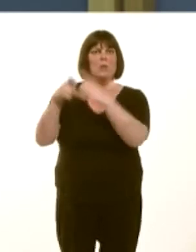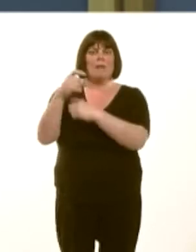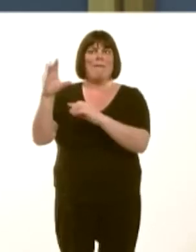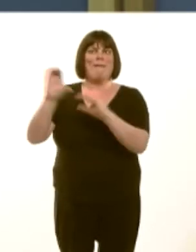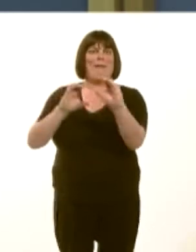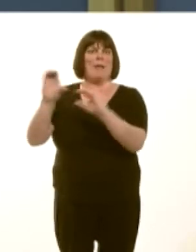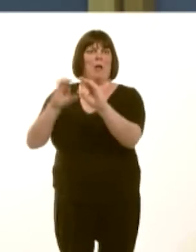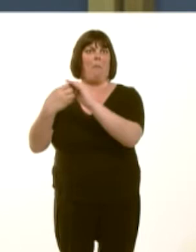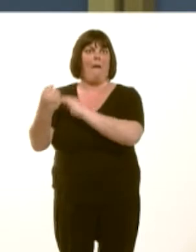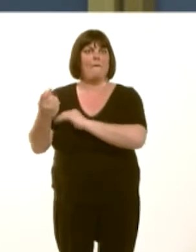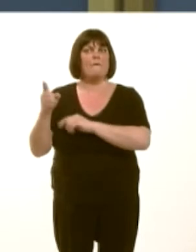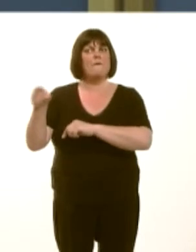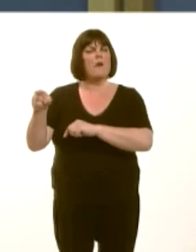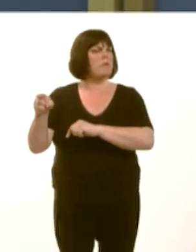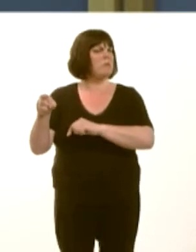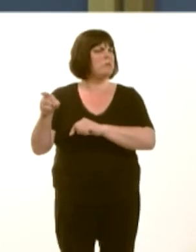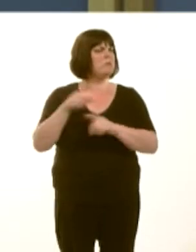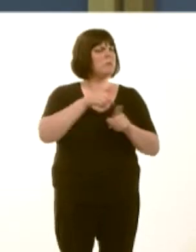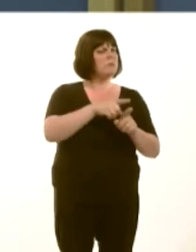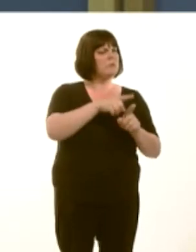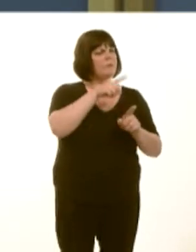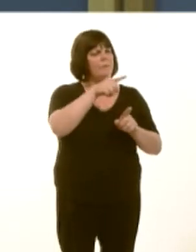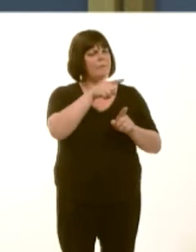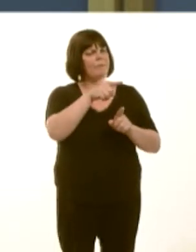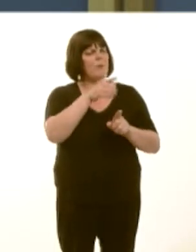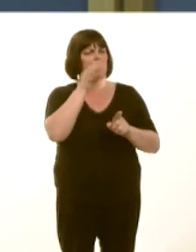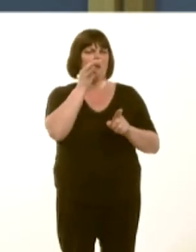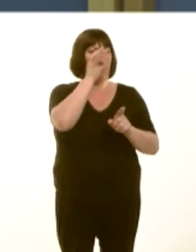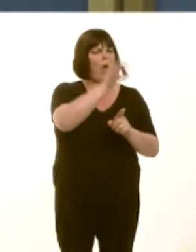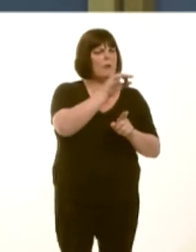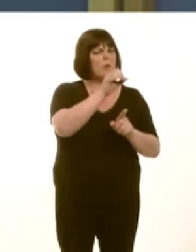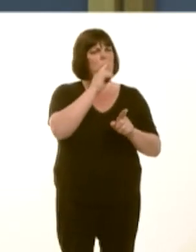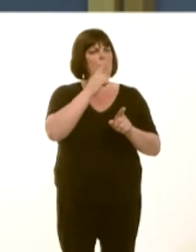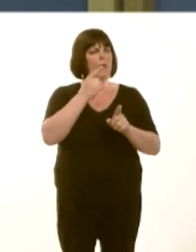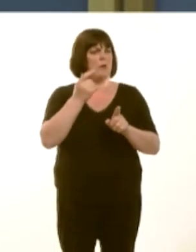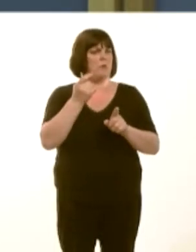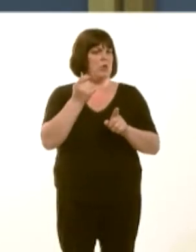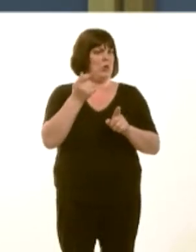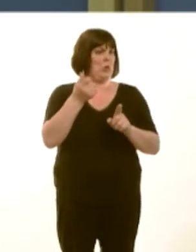What discussions will you have with the incomingóhopefully, LabouróGovernment about breaking the monopoly